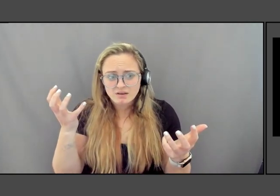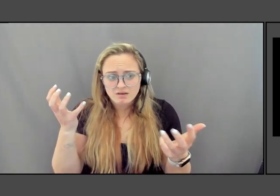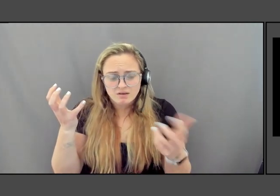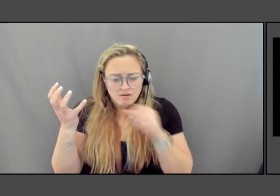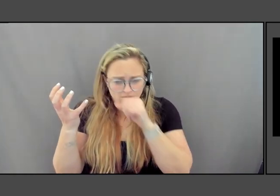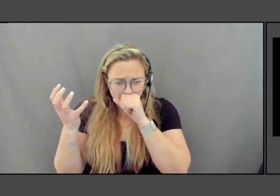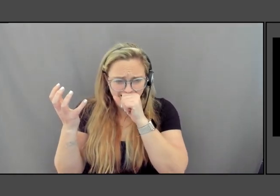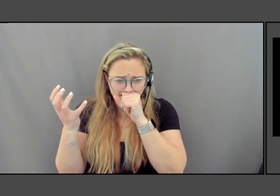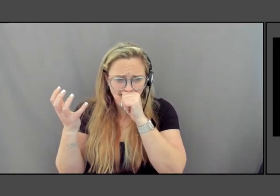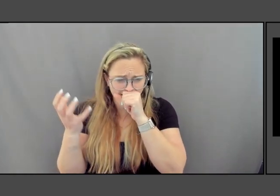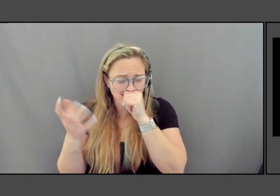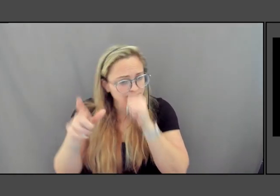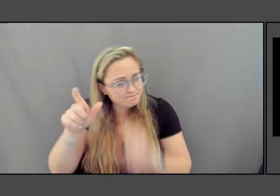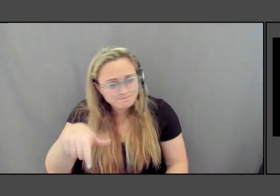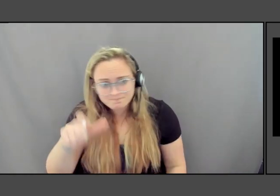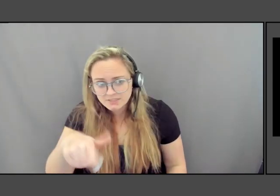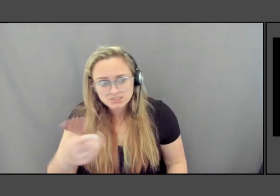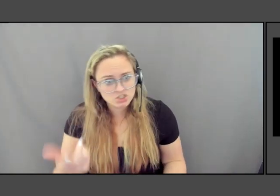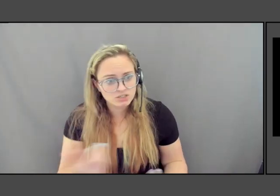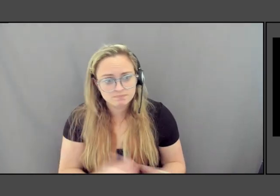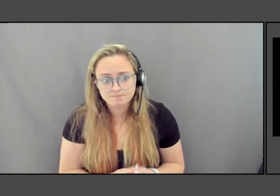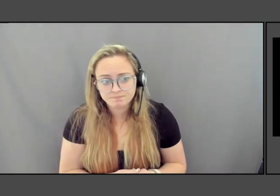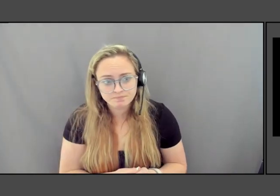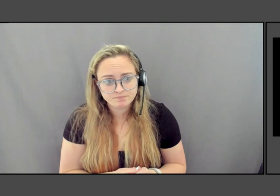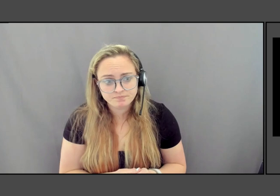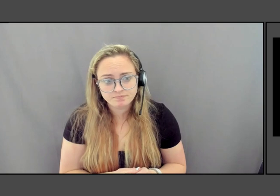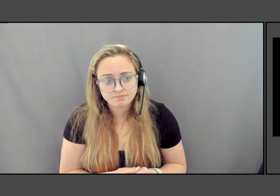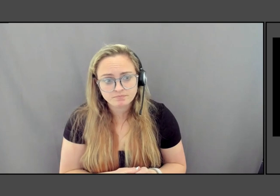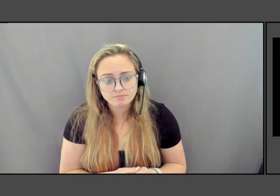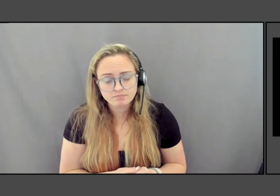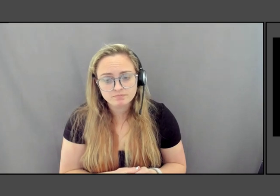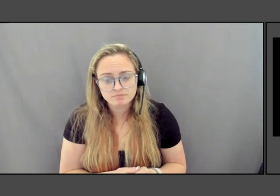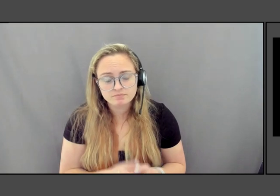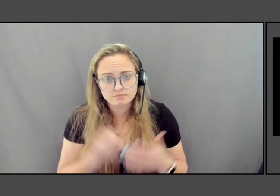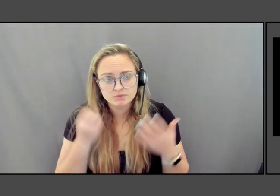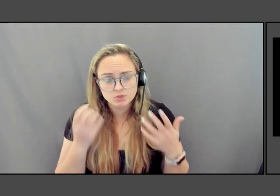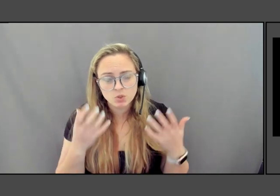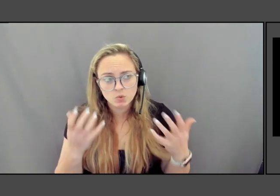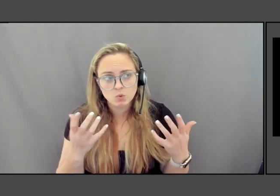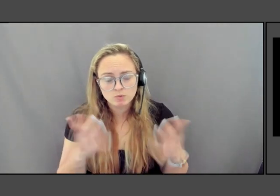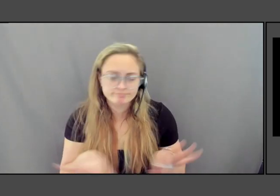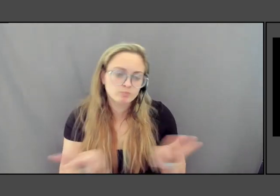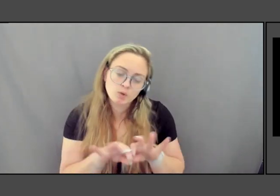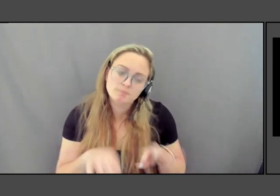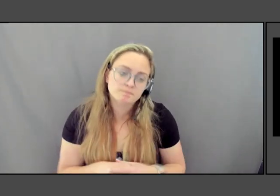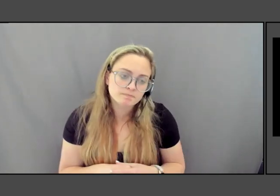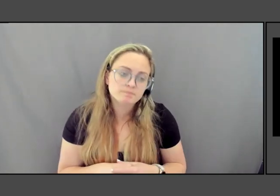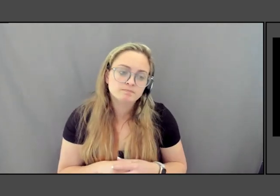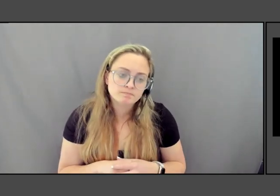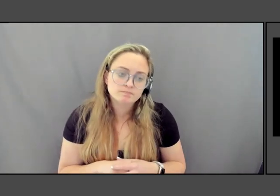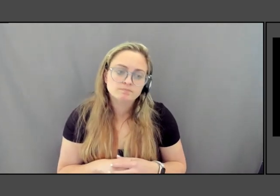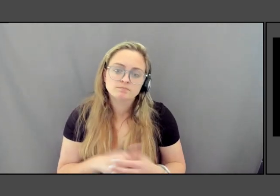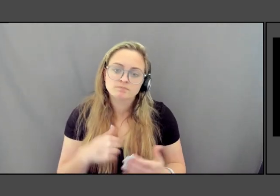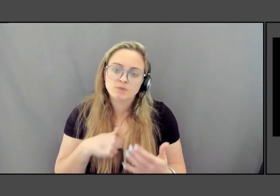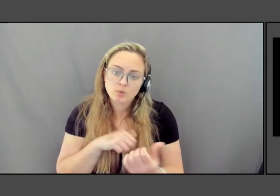And I think so, so critical that we face it head on.